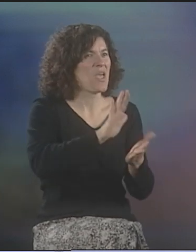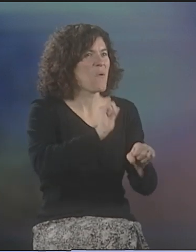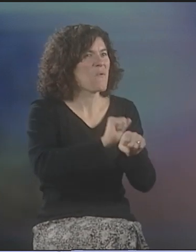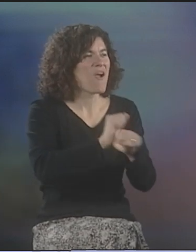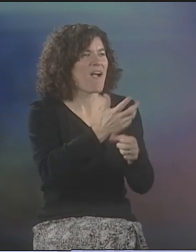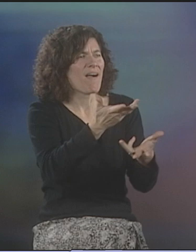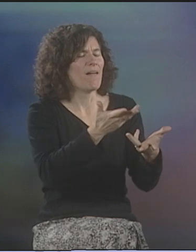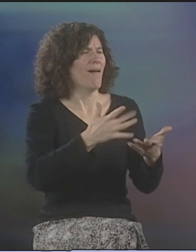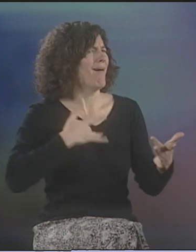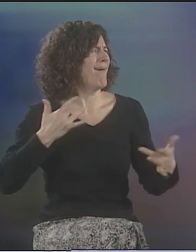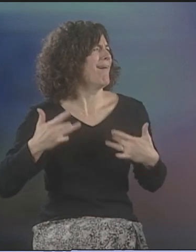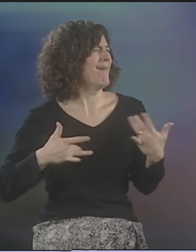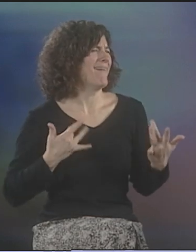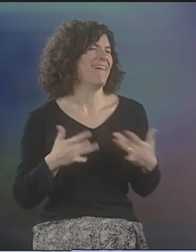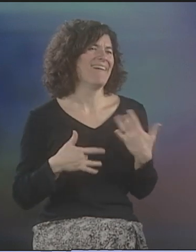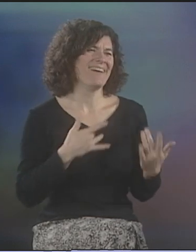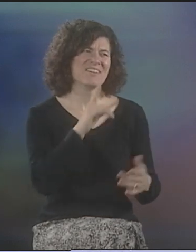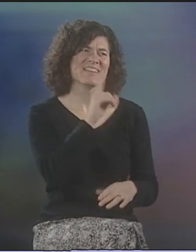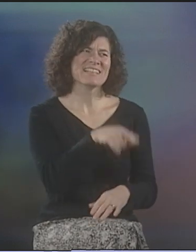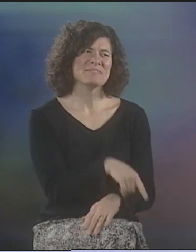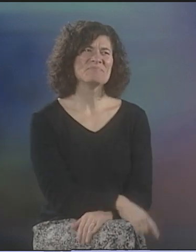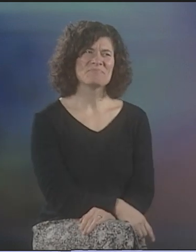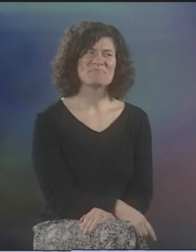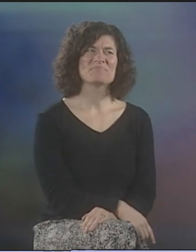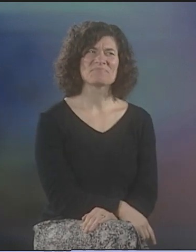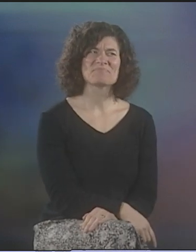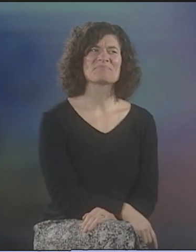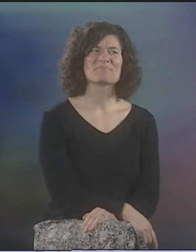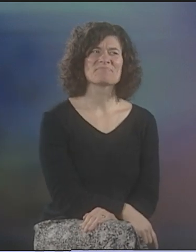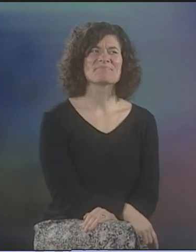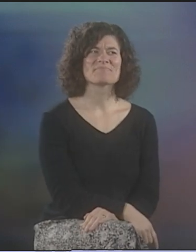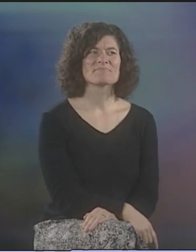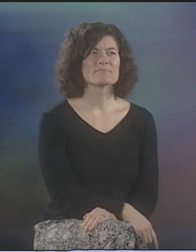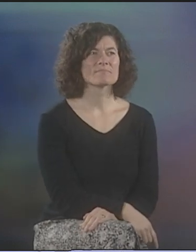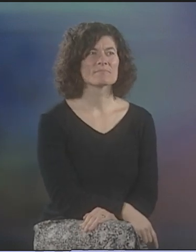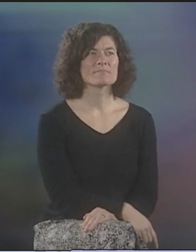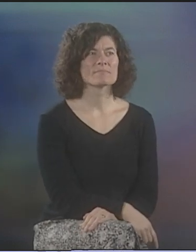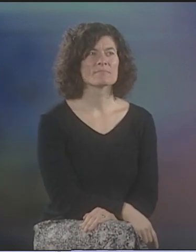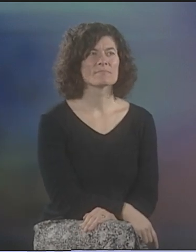THE PANEL OF POETS TALKING ABOUT THEIR POETRY. JUST A THRILL. REALLY.